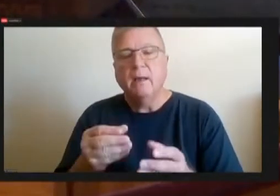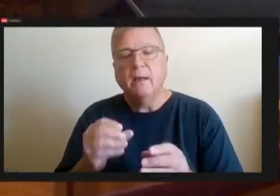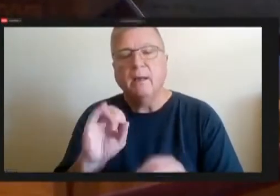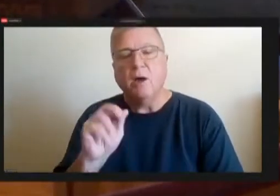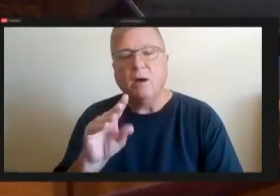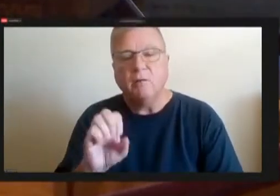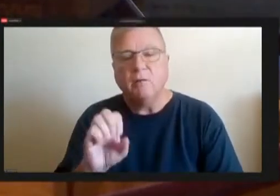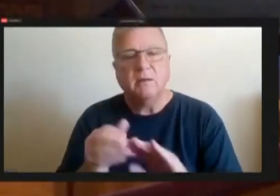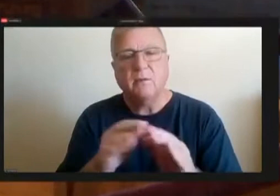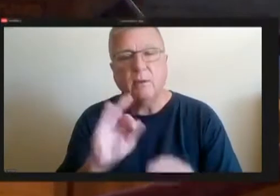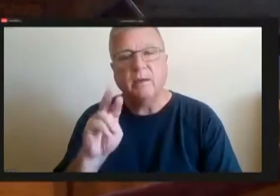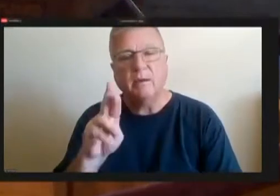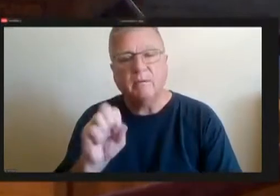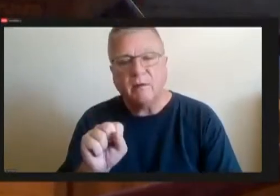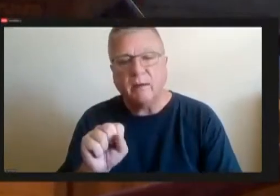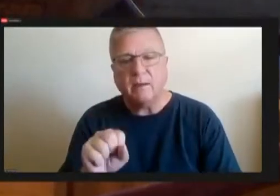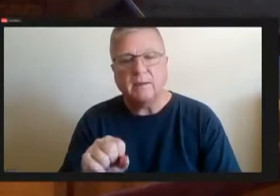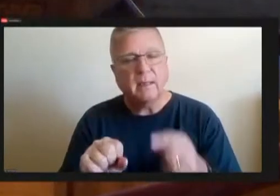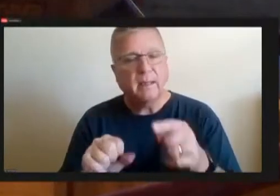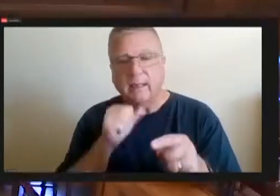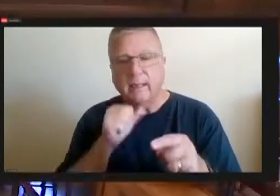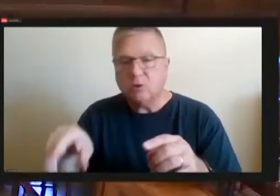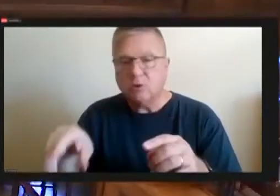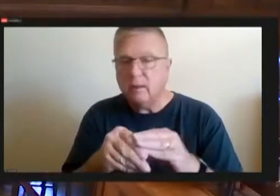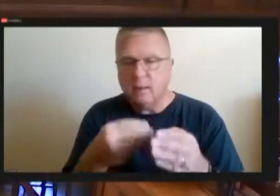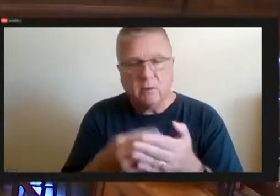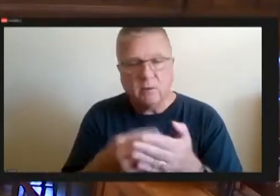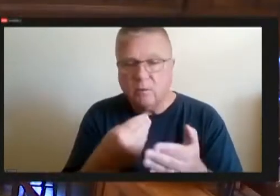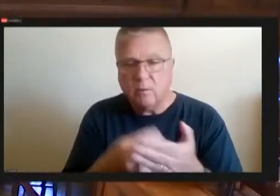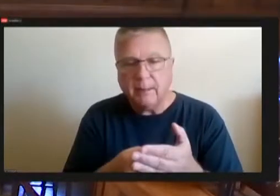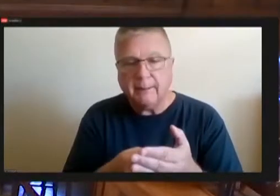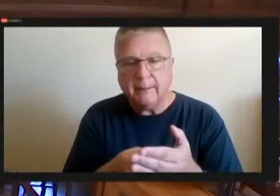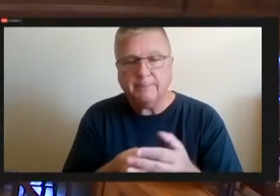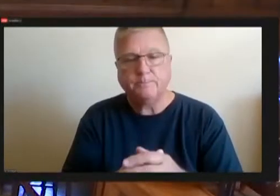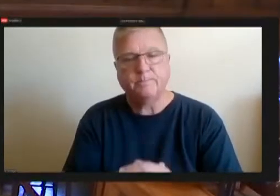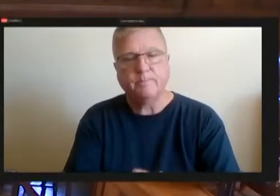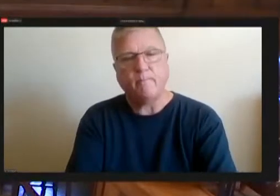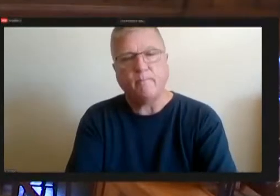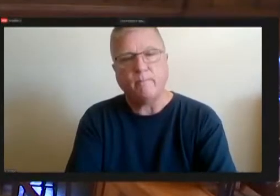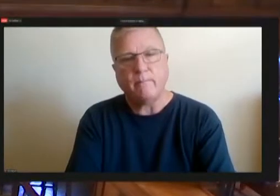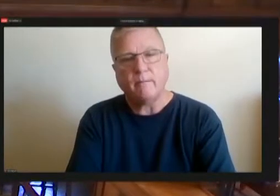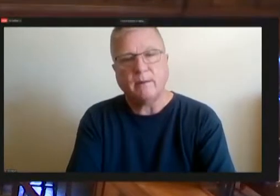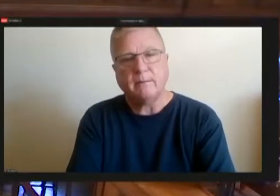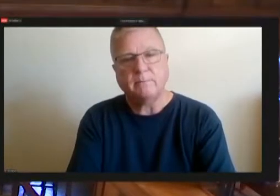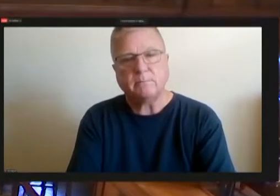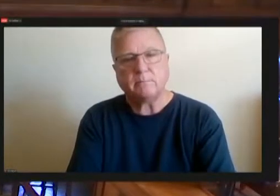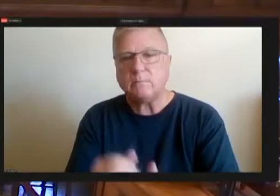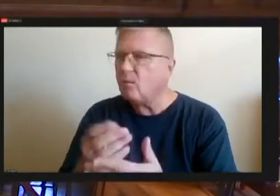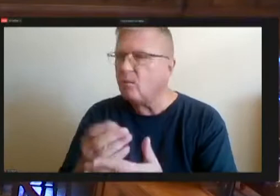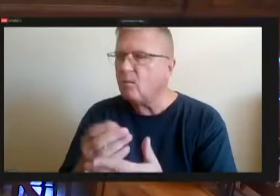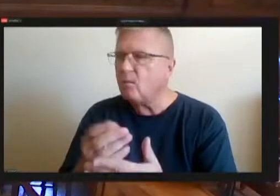What is that additional fund, somebody telling me how much the .